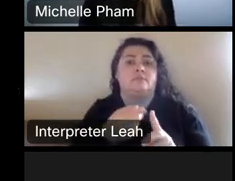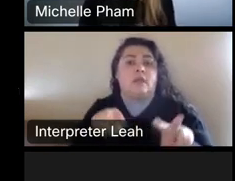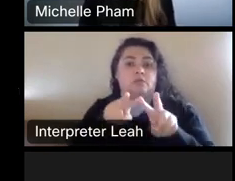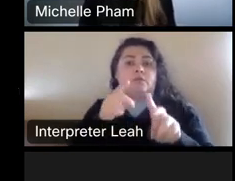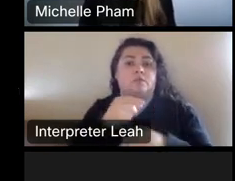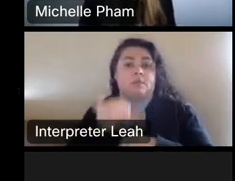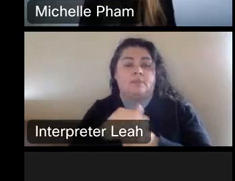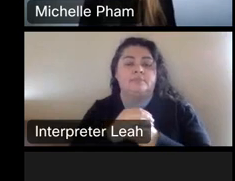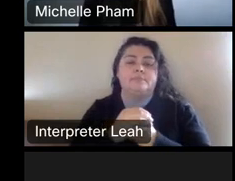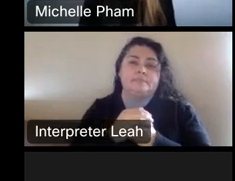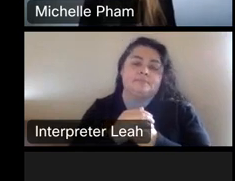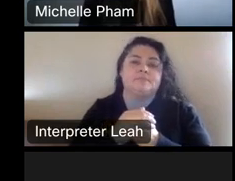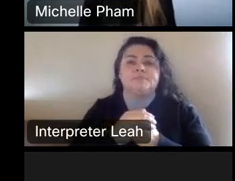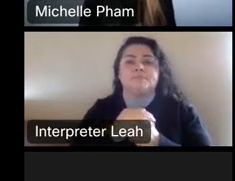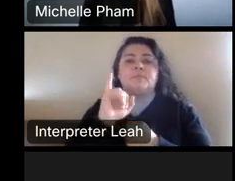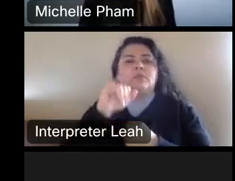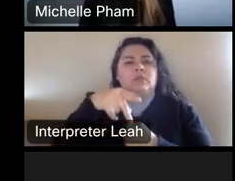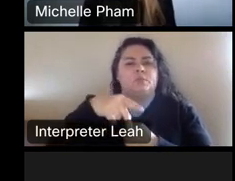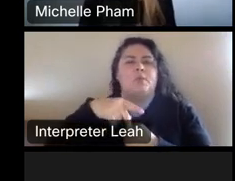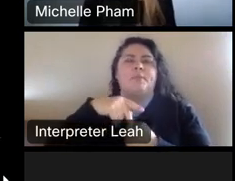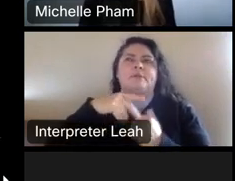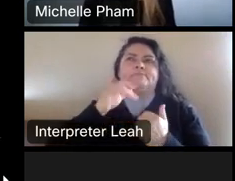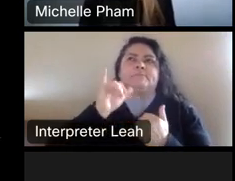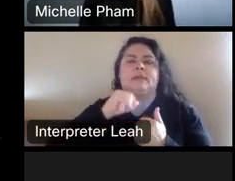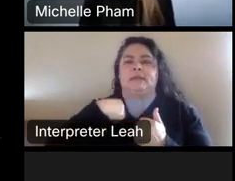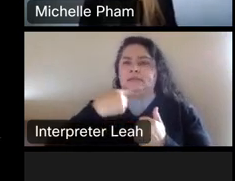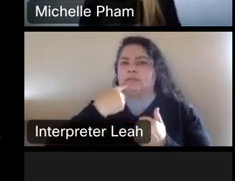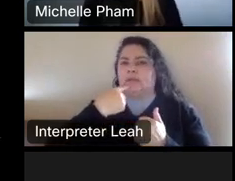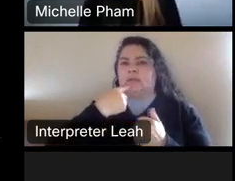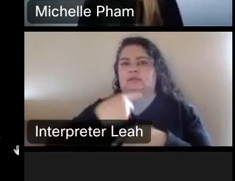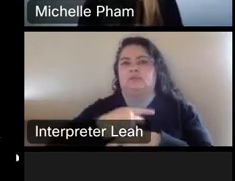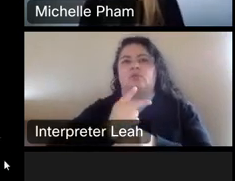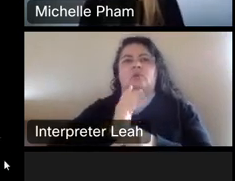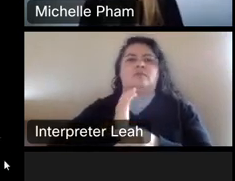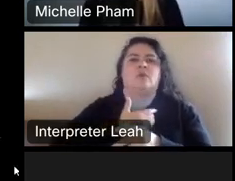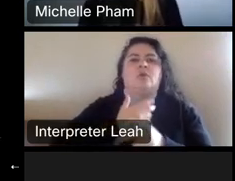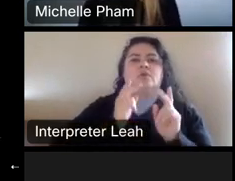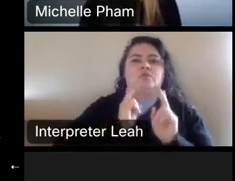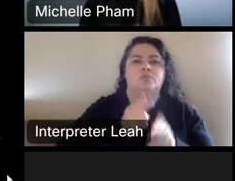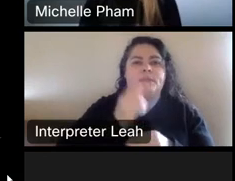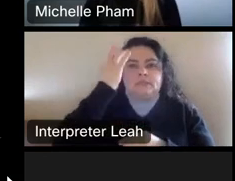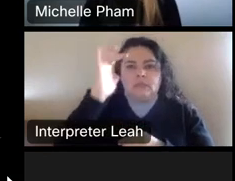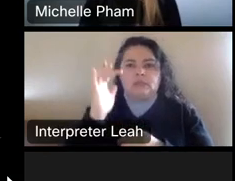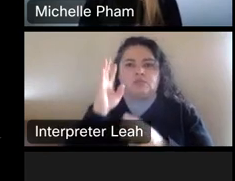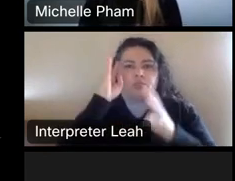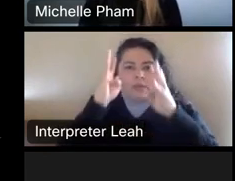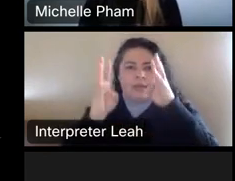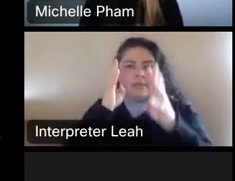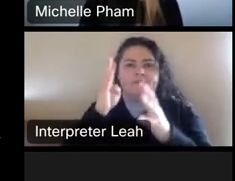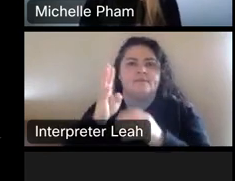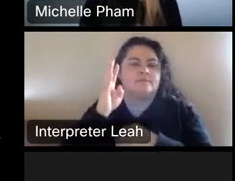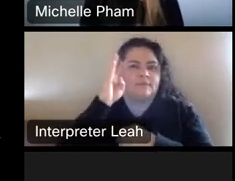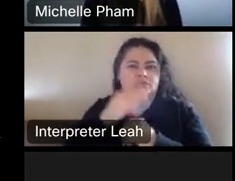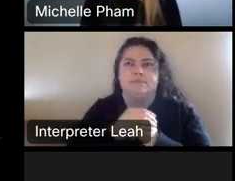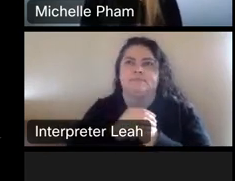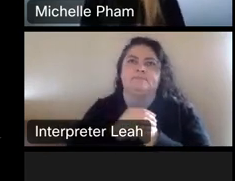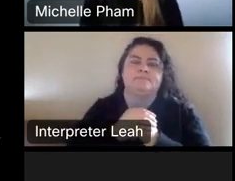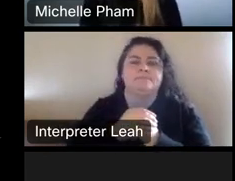So, intellectual property, like I said, it's a product of our human intellect, it's creative inventions and why do we protect it?